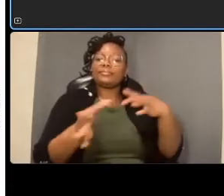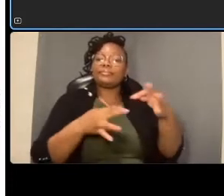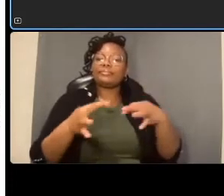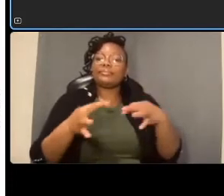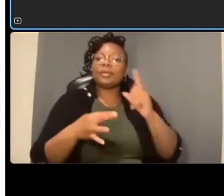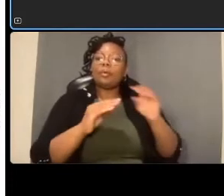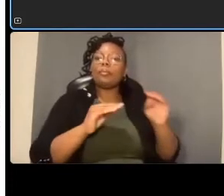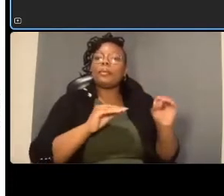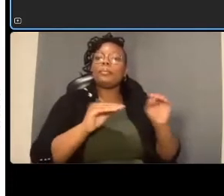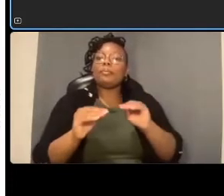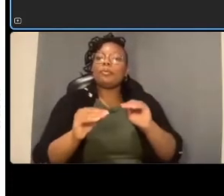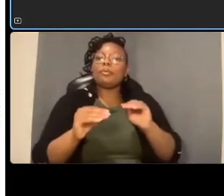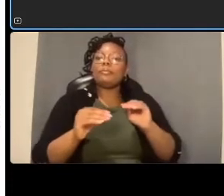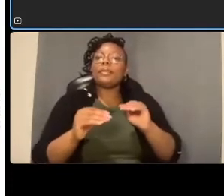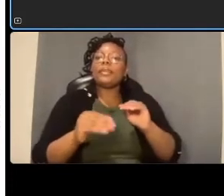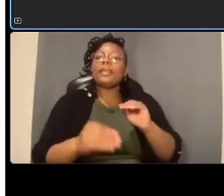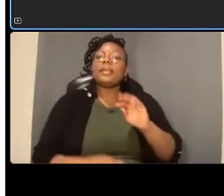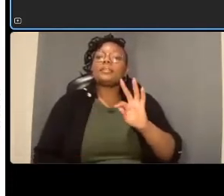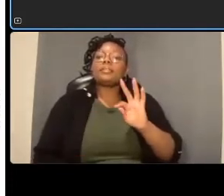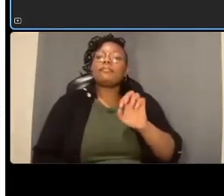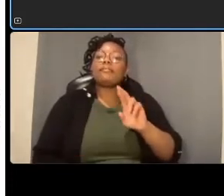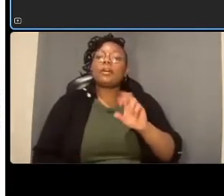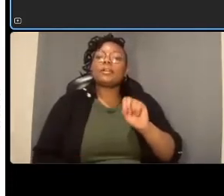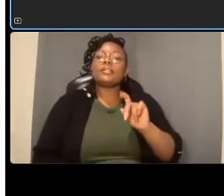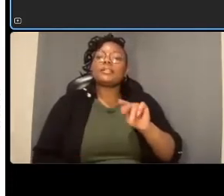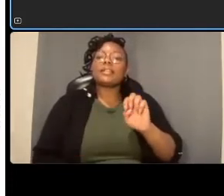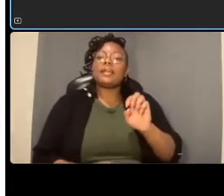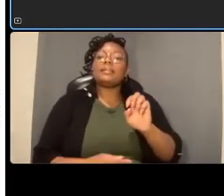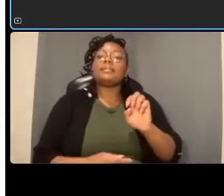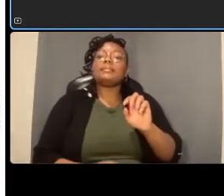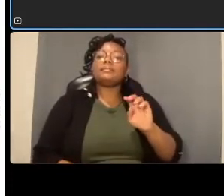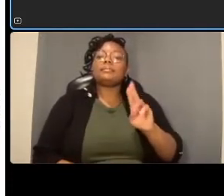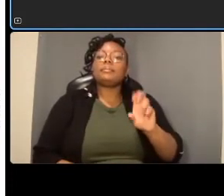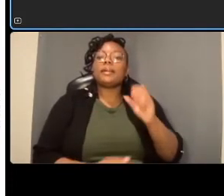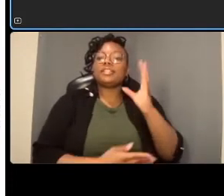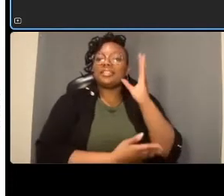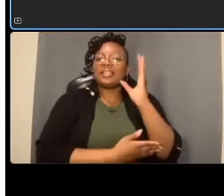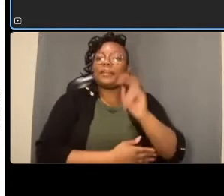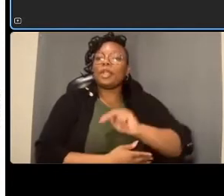in the northbound direction and are generally remaining in their existing location in the